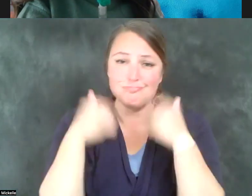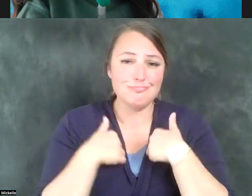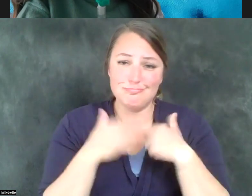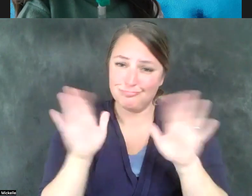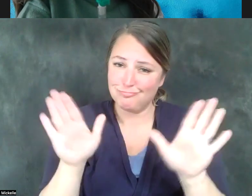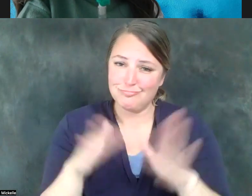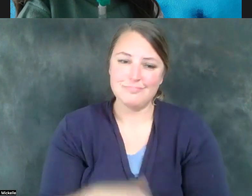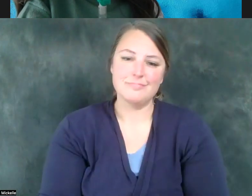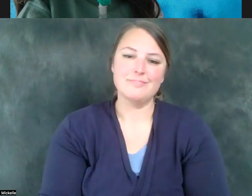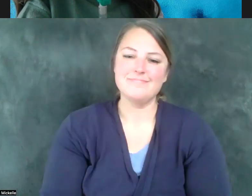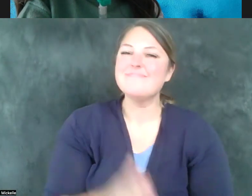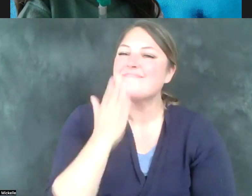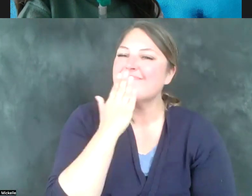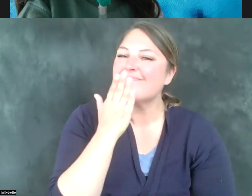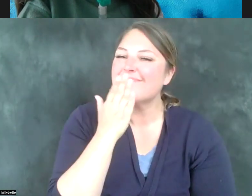Thank you, Representative. Kelie?